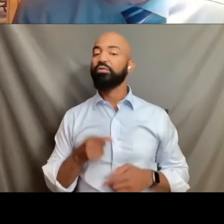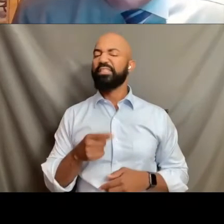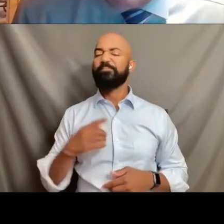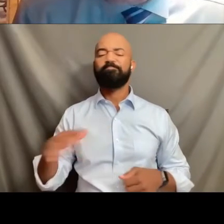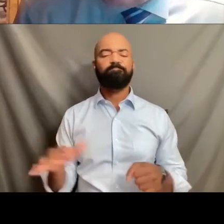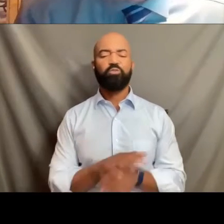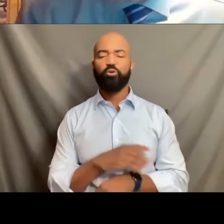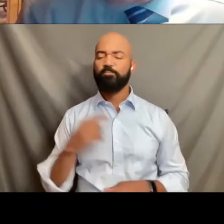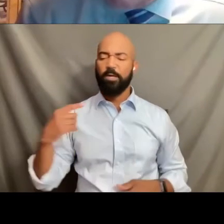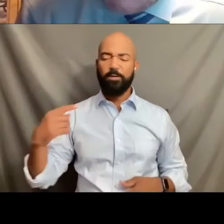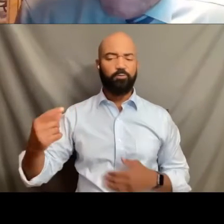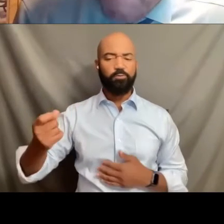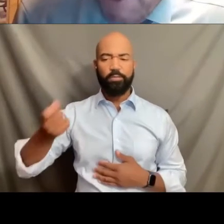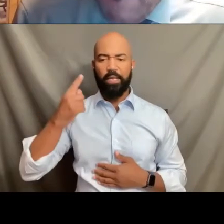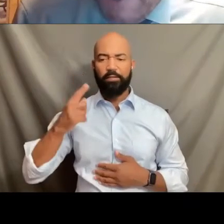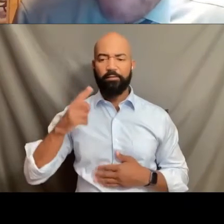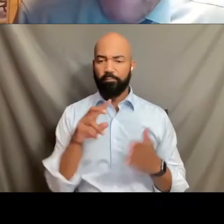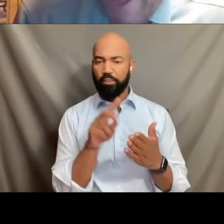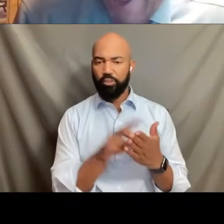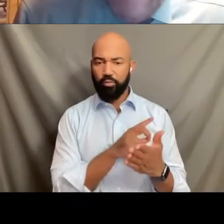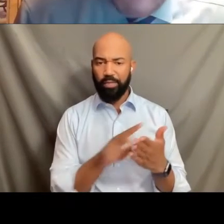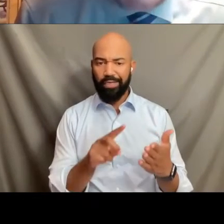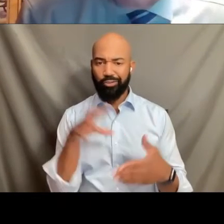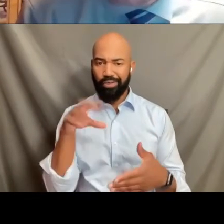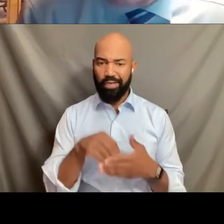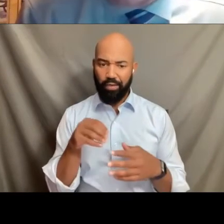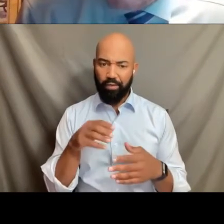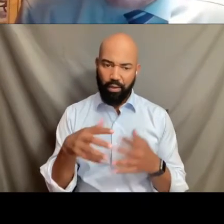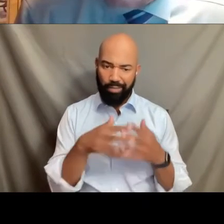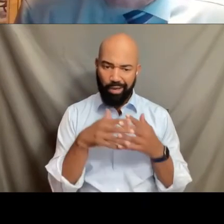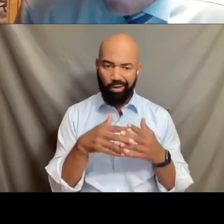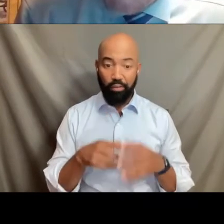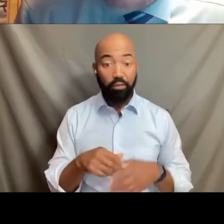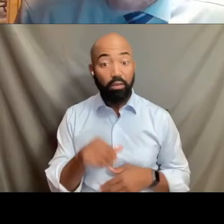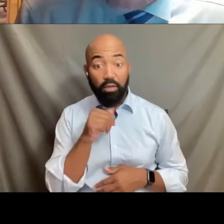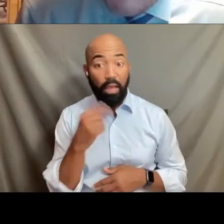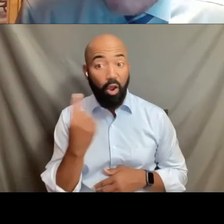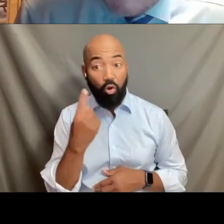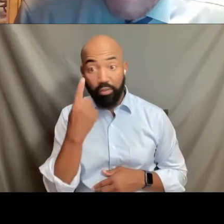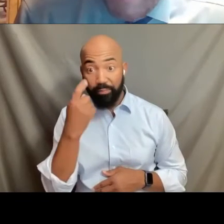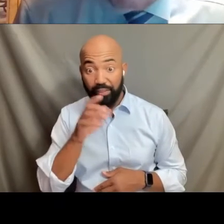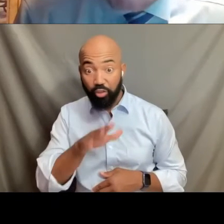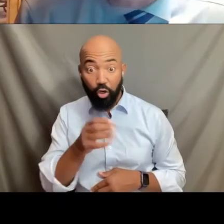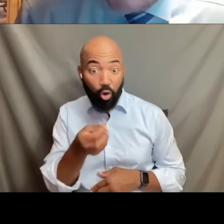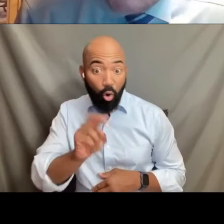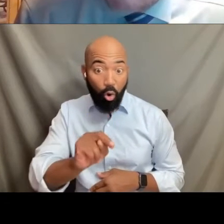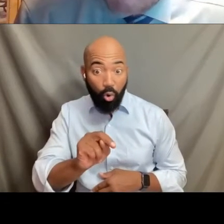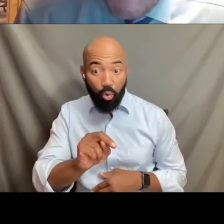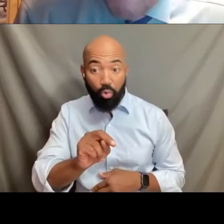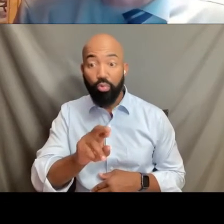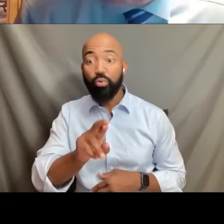understands discrimination in America, not only because of her own race and her own color,